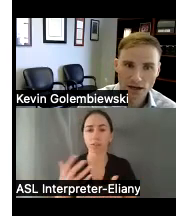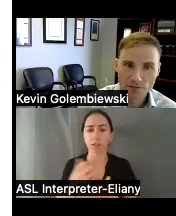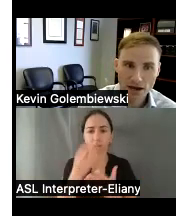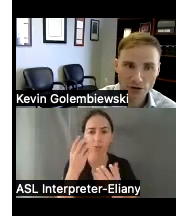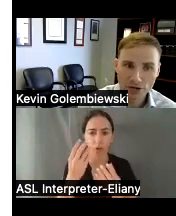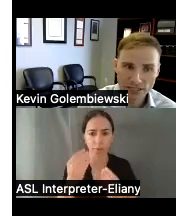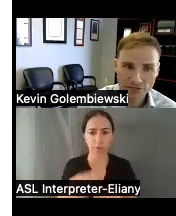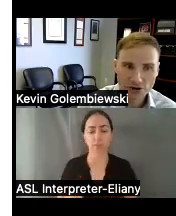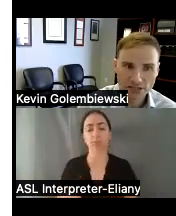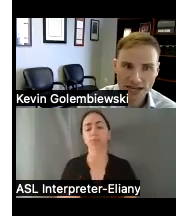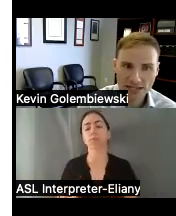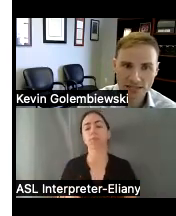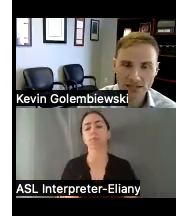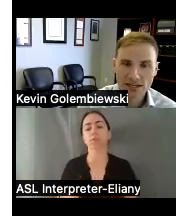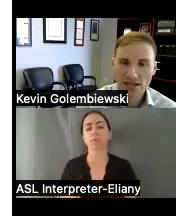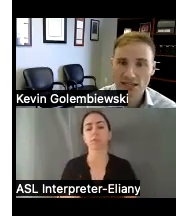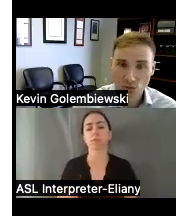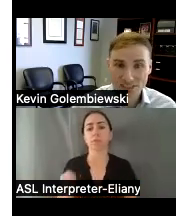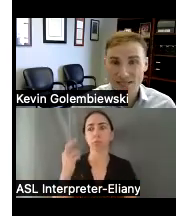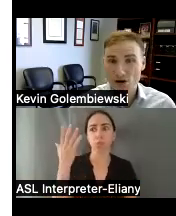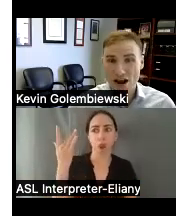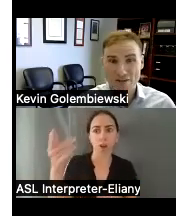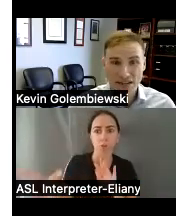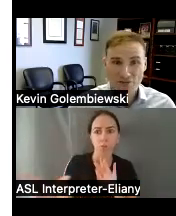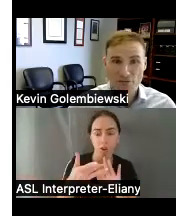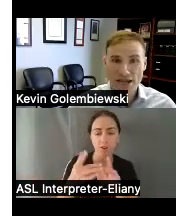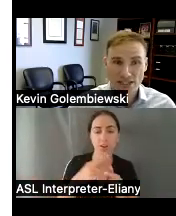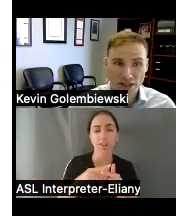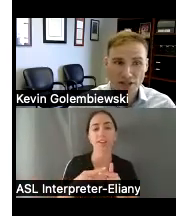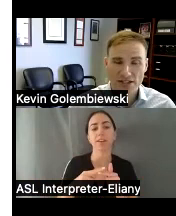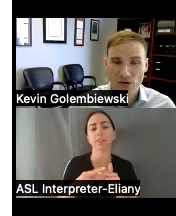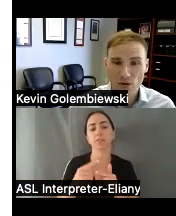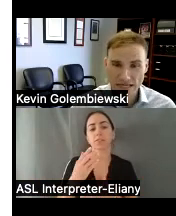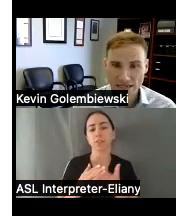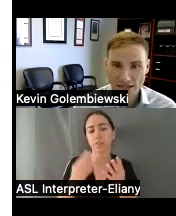about your reason for contacting as well as demographic information and things that we need